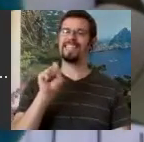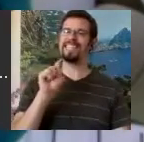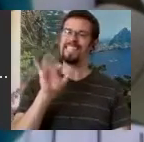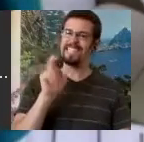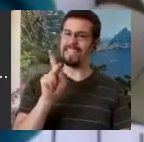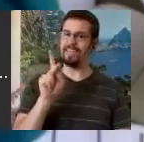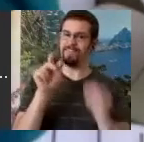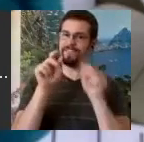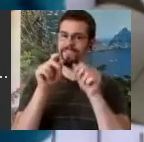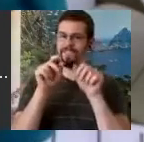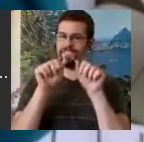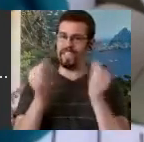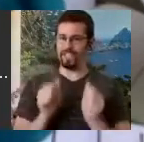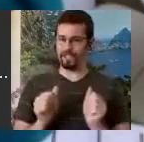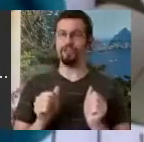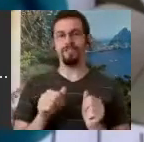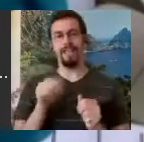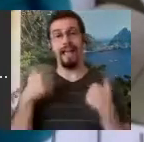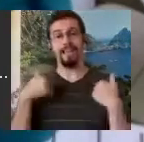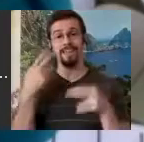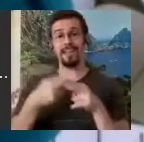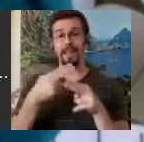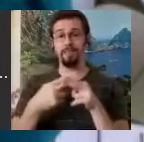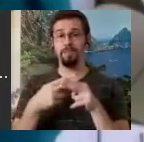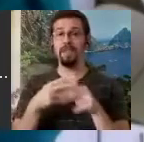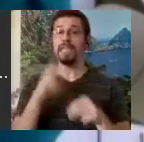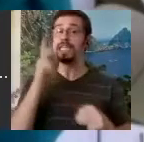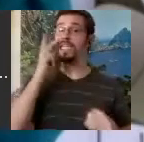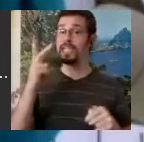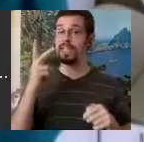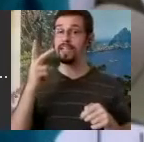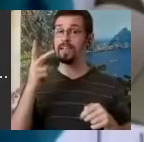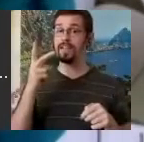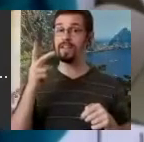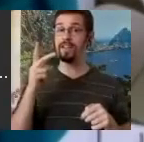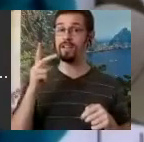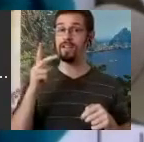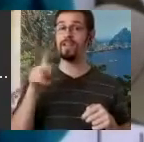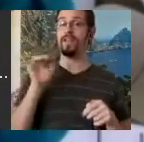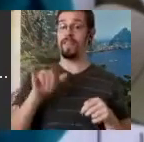you see this? If you can see it, those are his hips and up